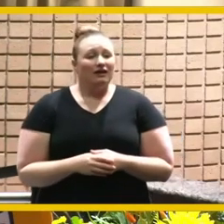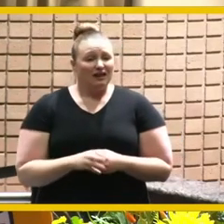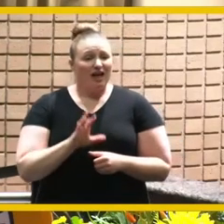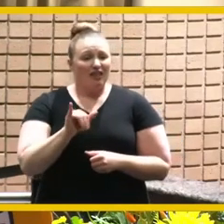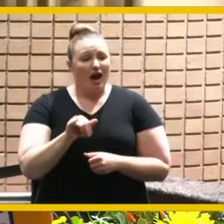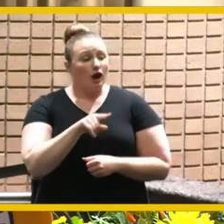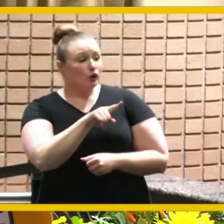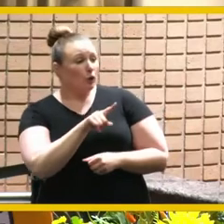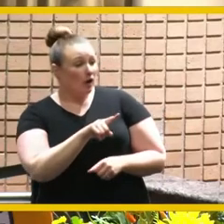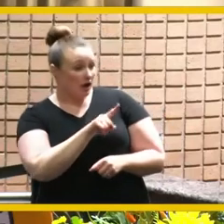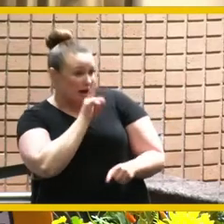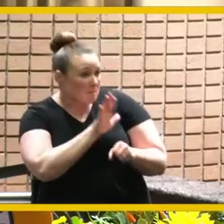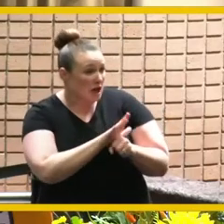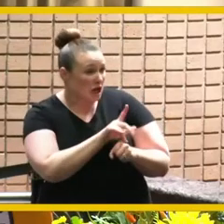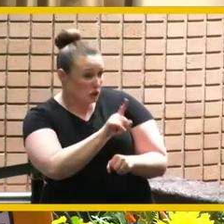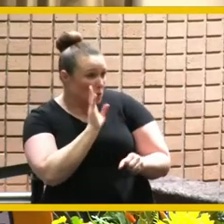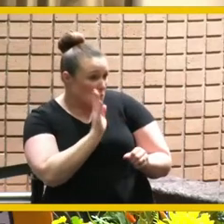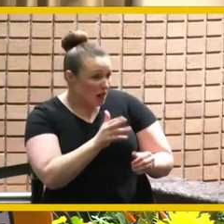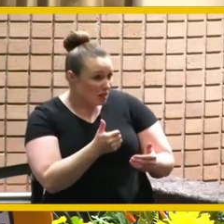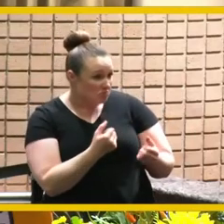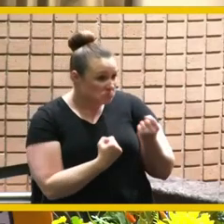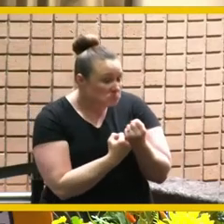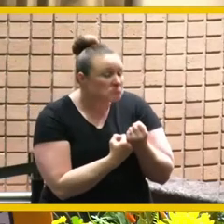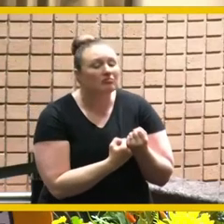and uh for this long and and all the good work that you've done